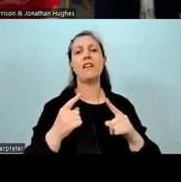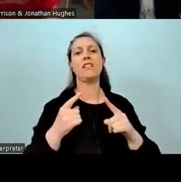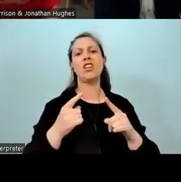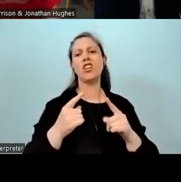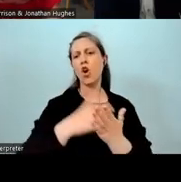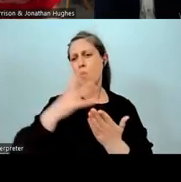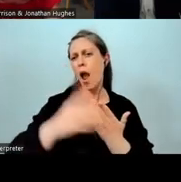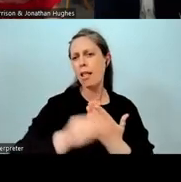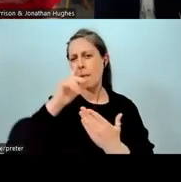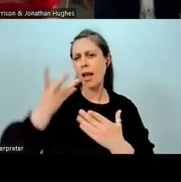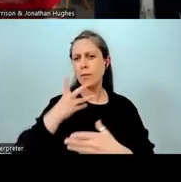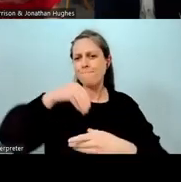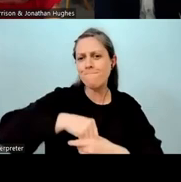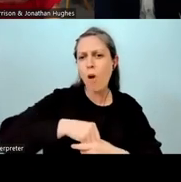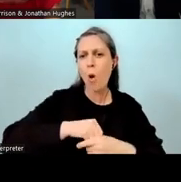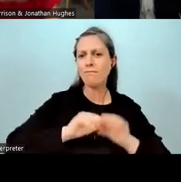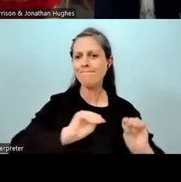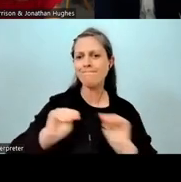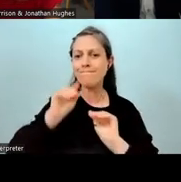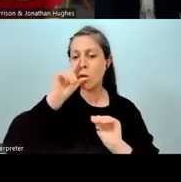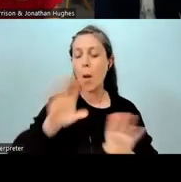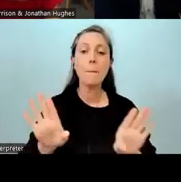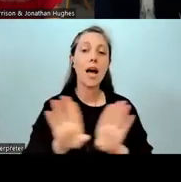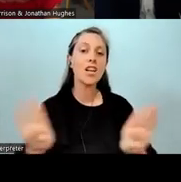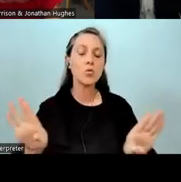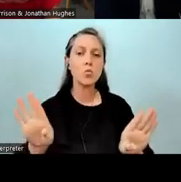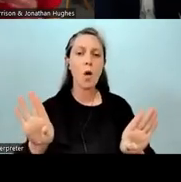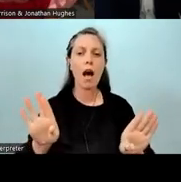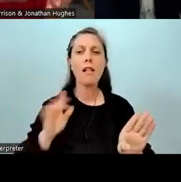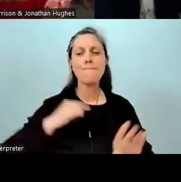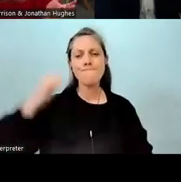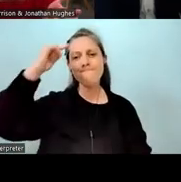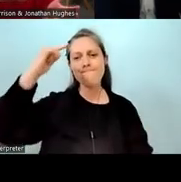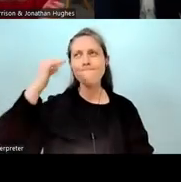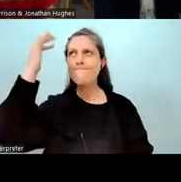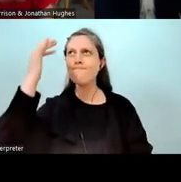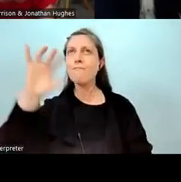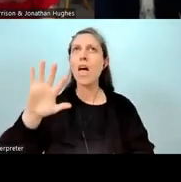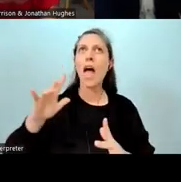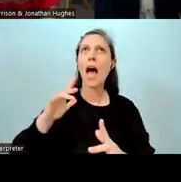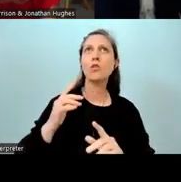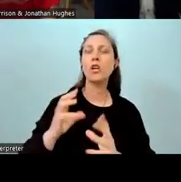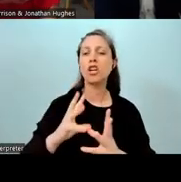But also, obviously, had that mind for thinking of, "How do we build something new?"